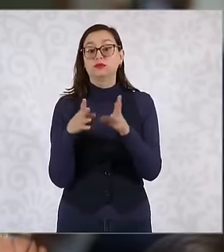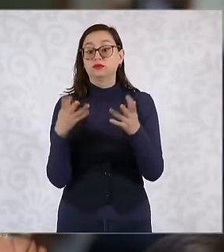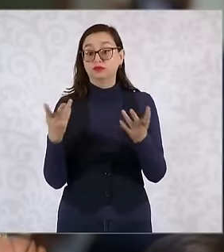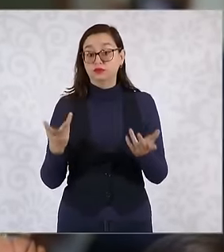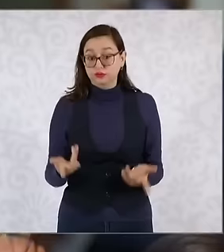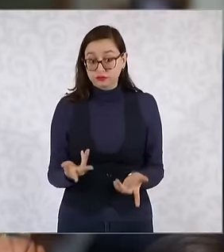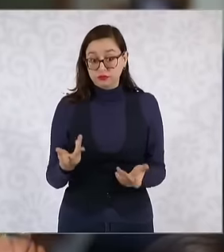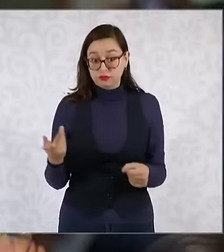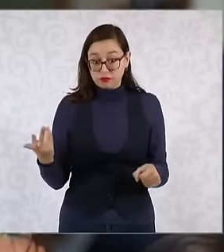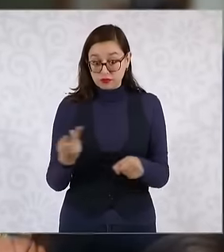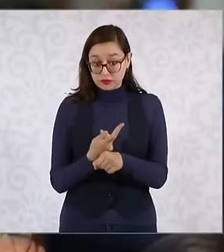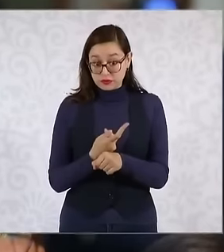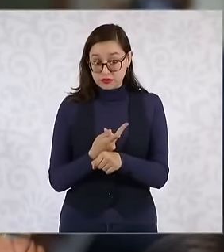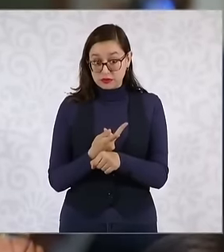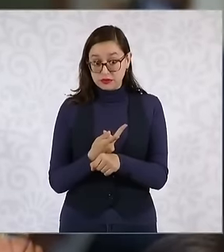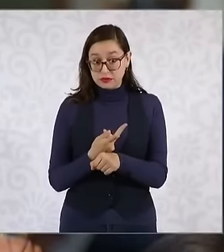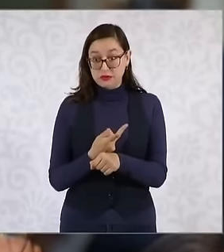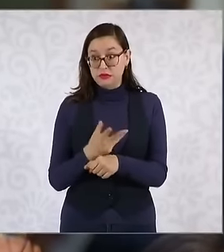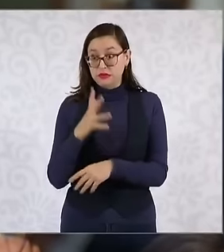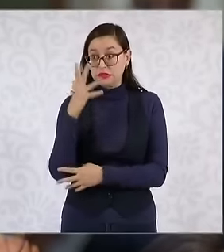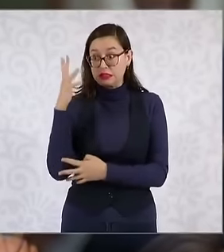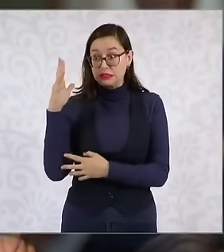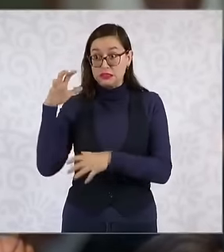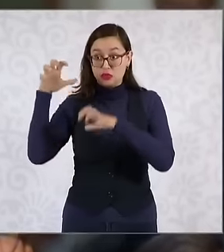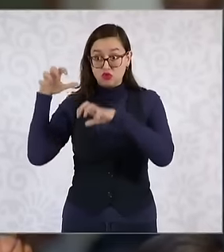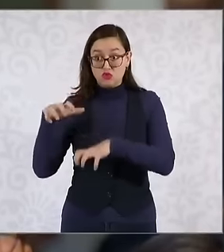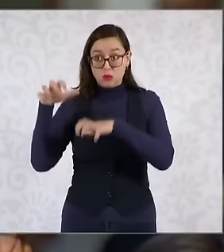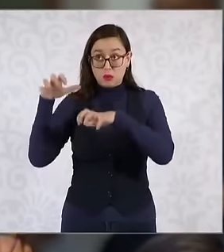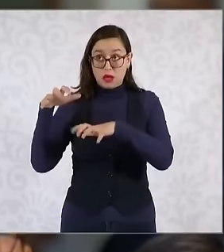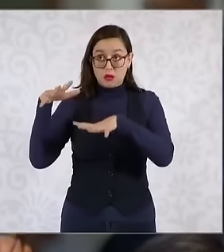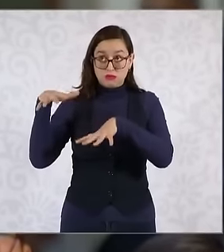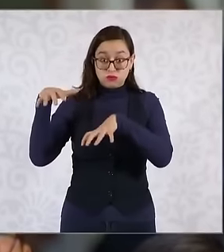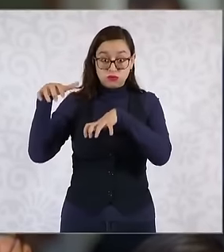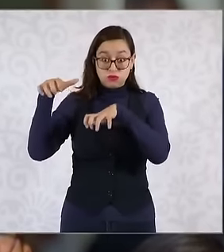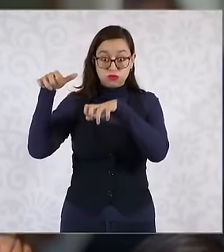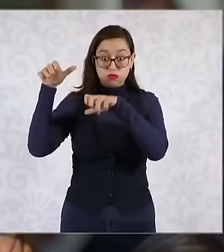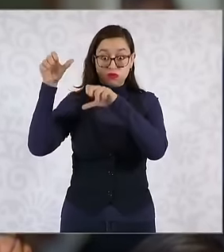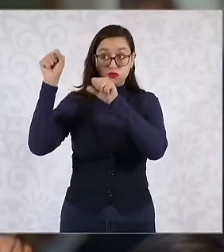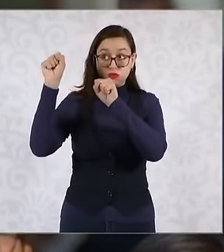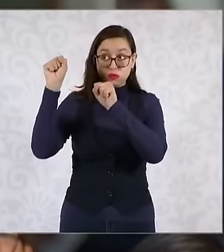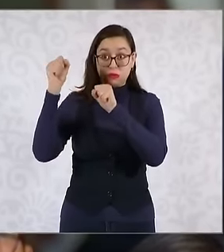given way to the issue of nature to rain with the approaching tropical depressions How are